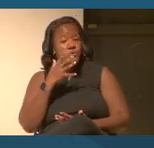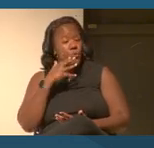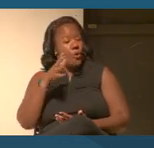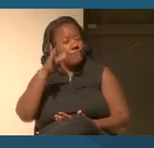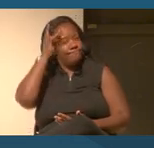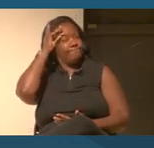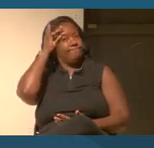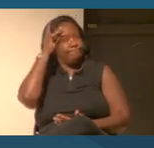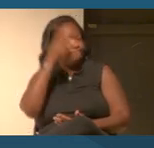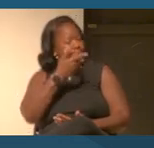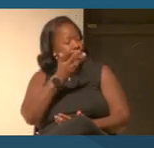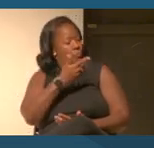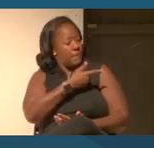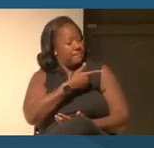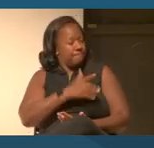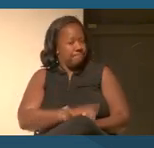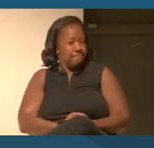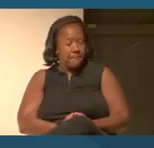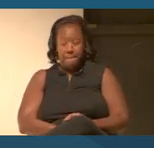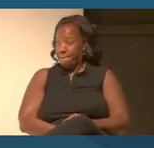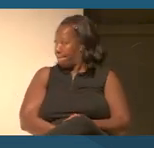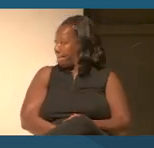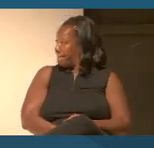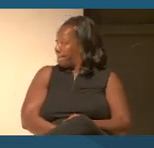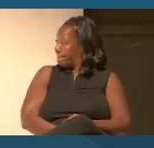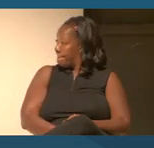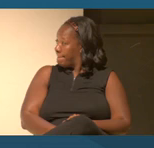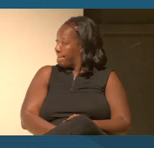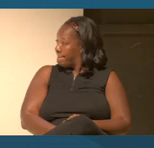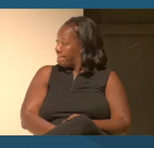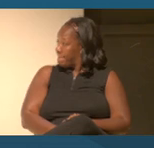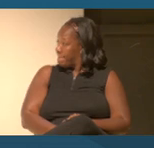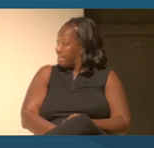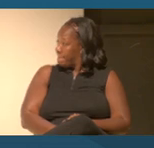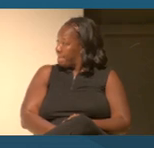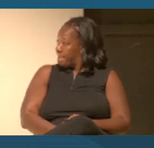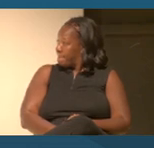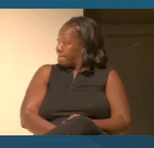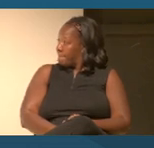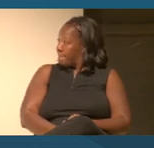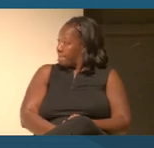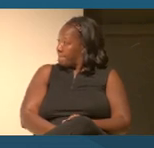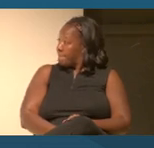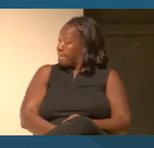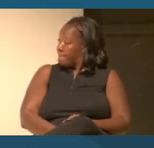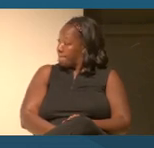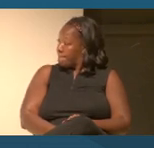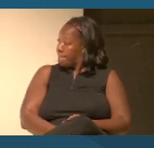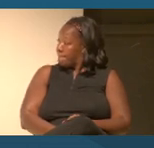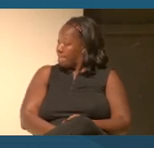What resonated for you or? Yeah, so I'm just kind of that Rorschach kind of two words.